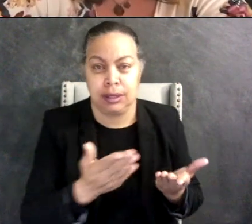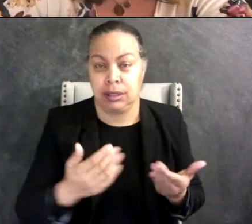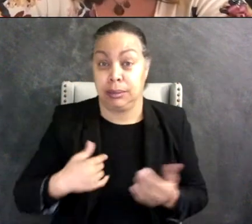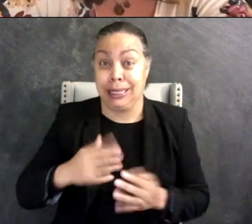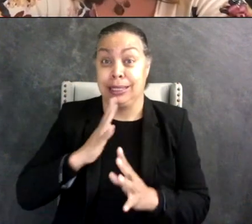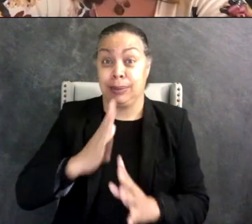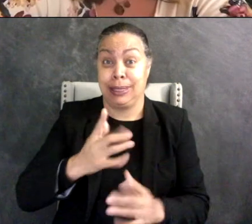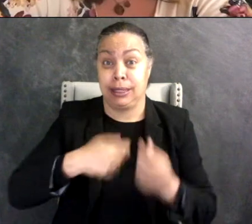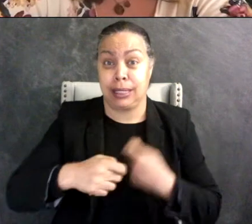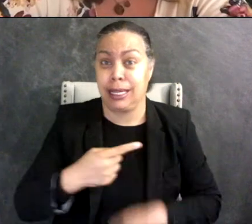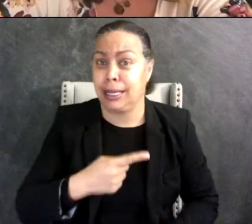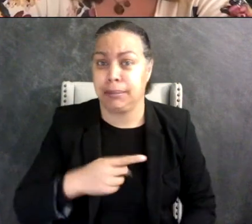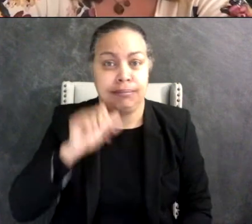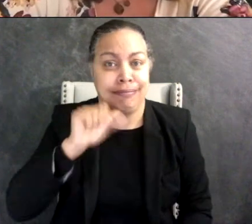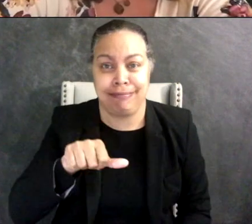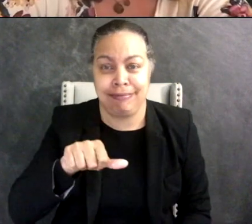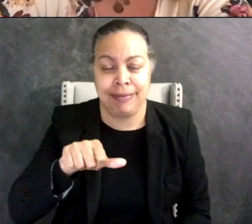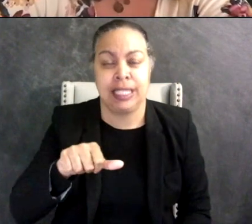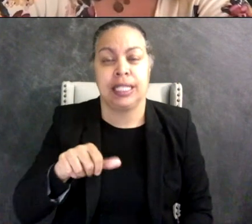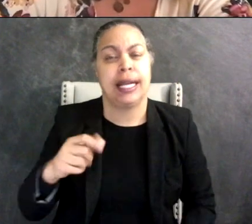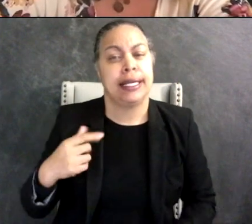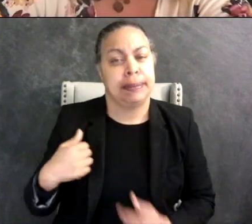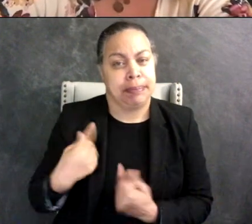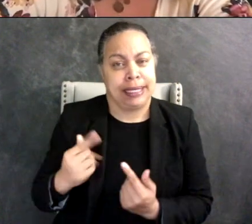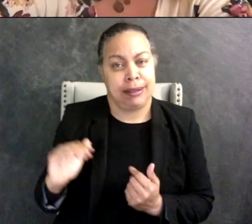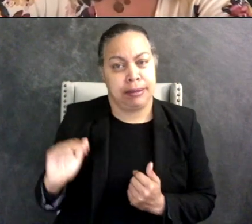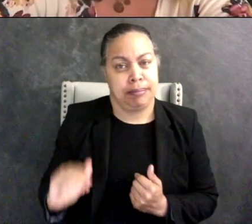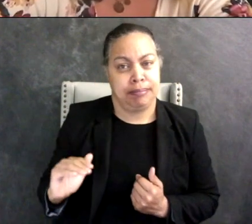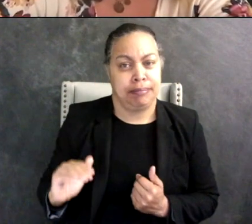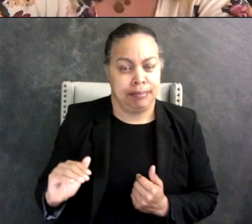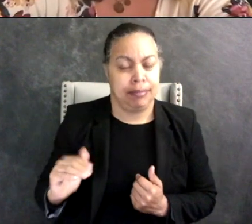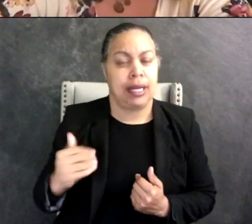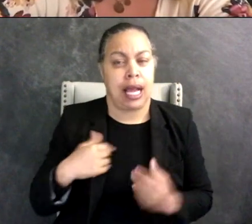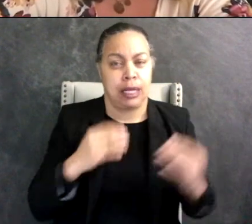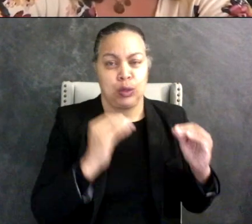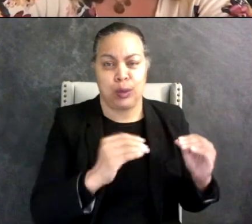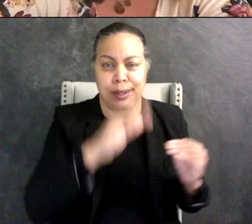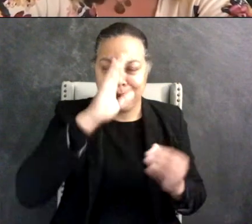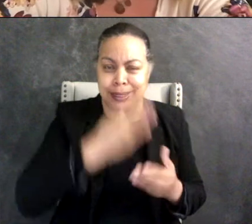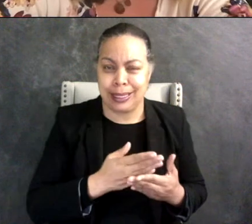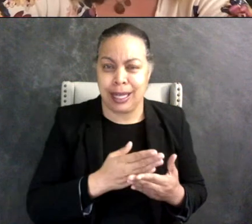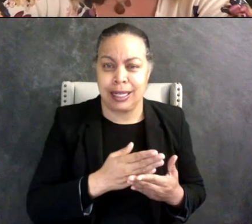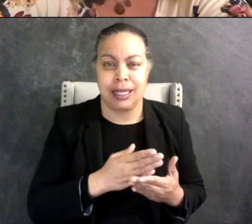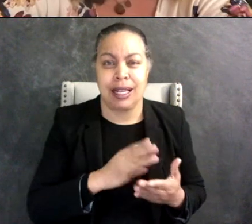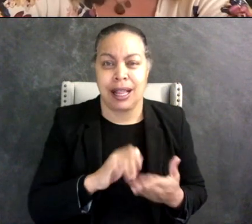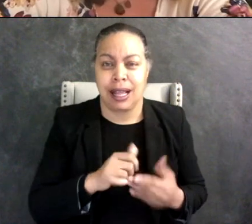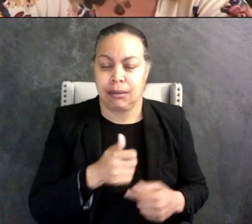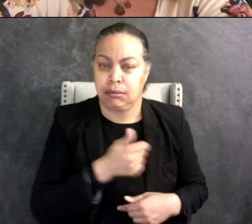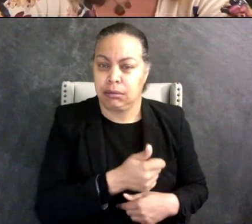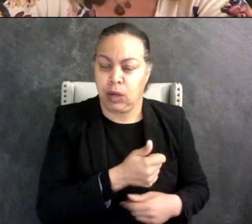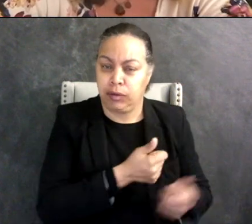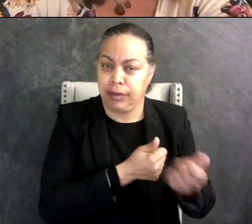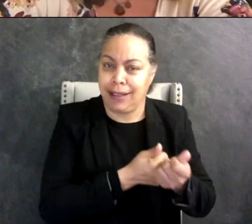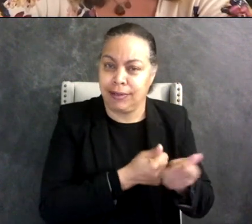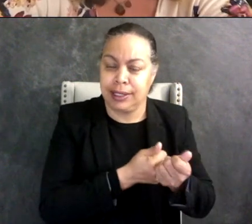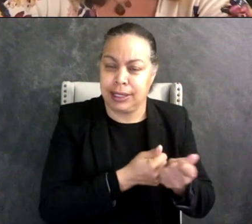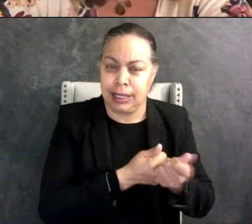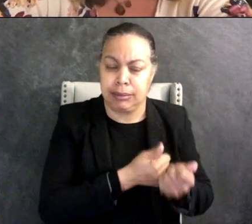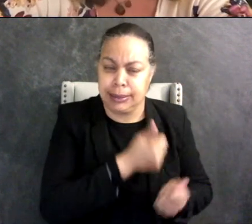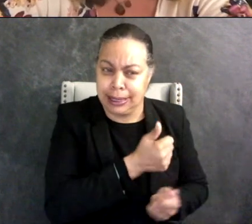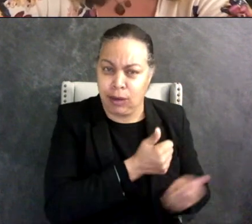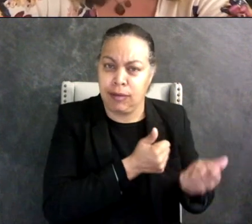I've always like tried to instill I guess like a sense of some self advocacy skills in him and